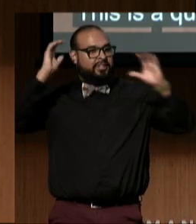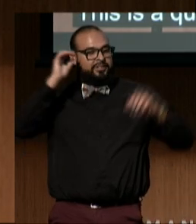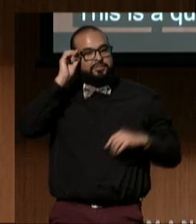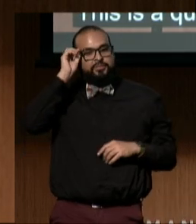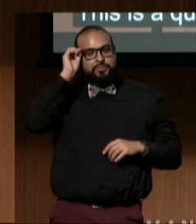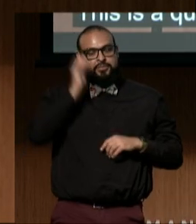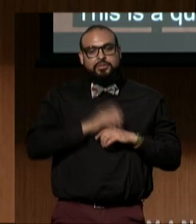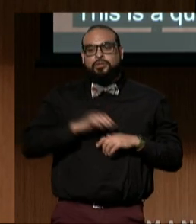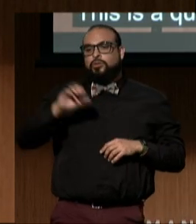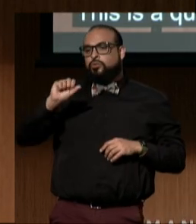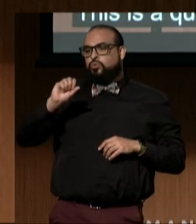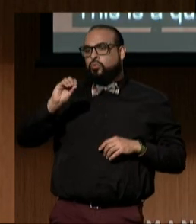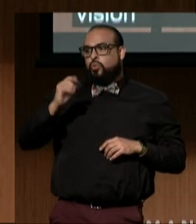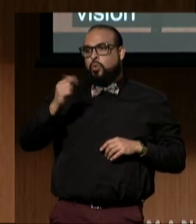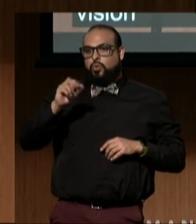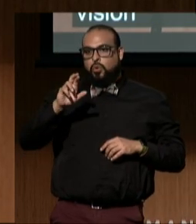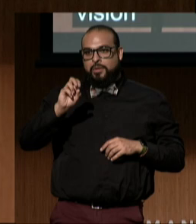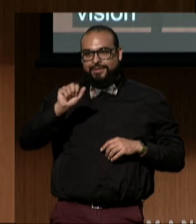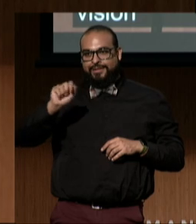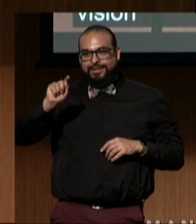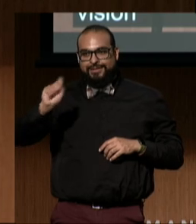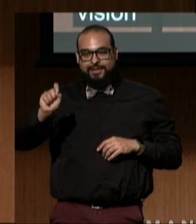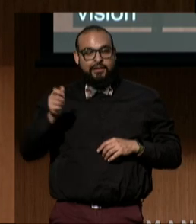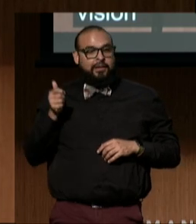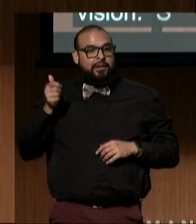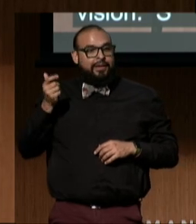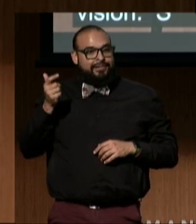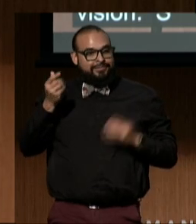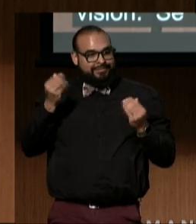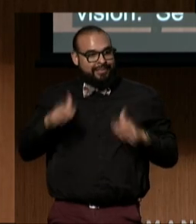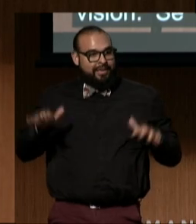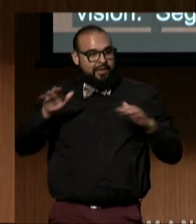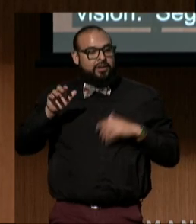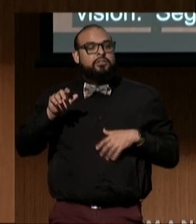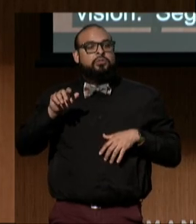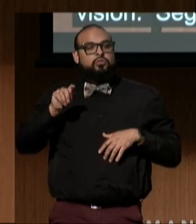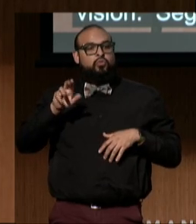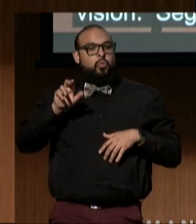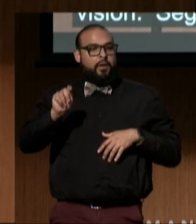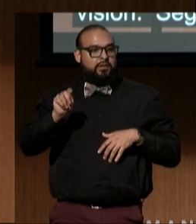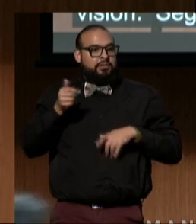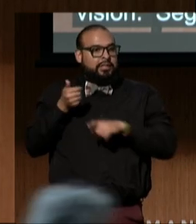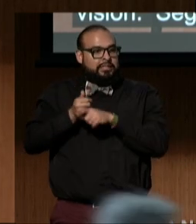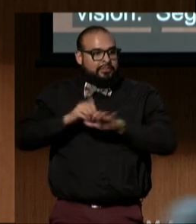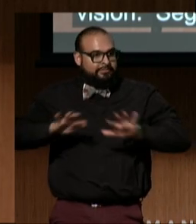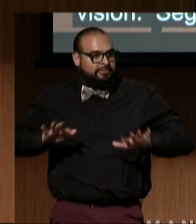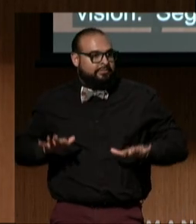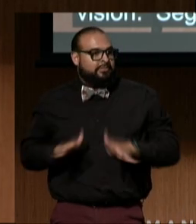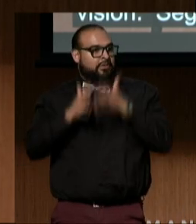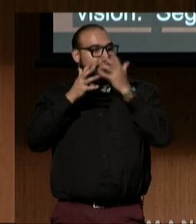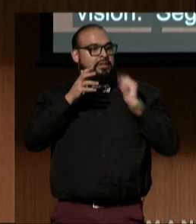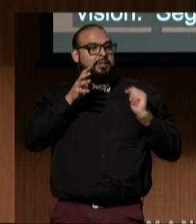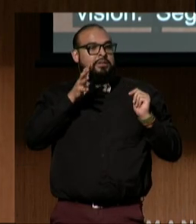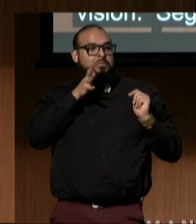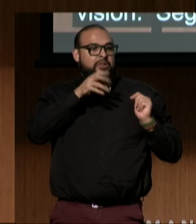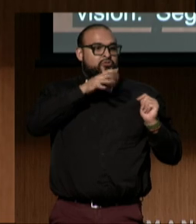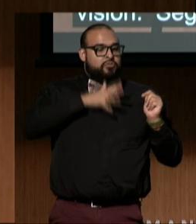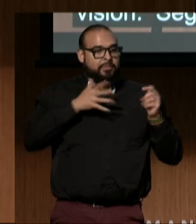"Sogorea Te Land Trust cultivates "rematriation of the land and calls on all of us